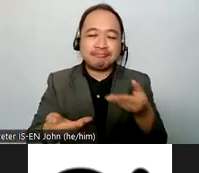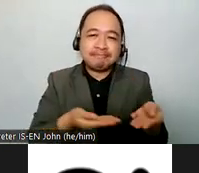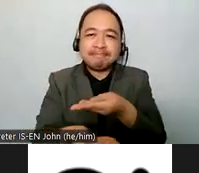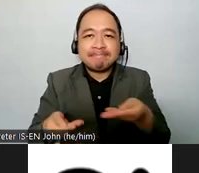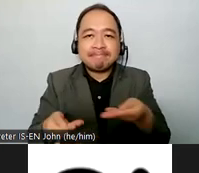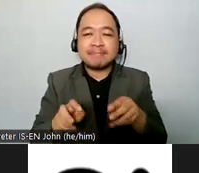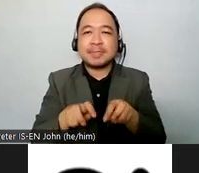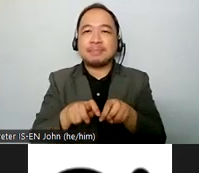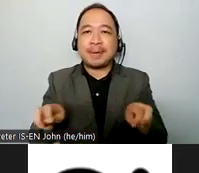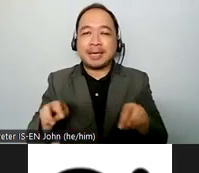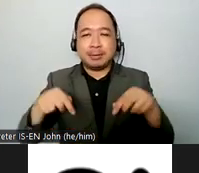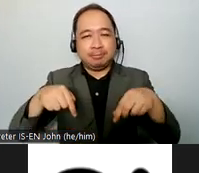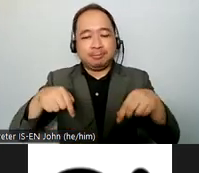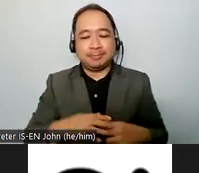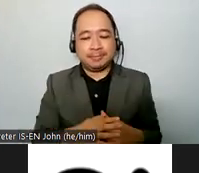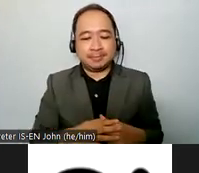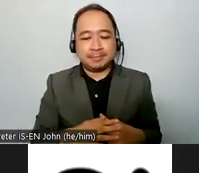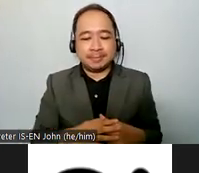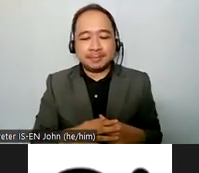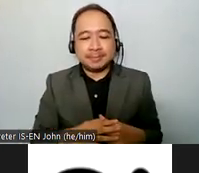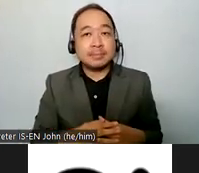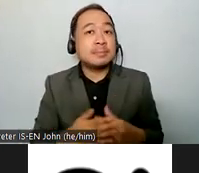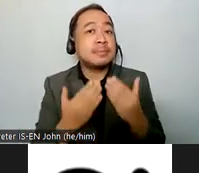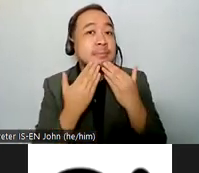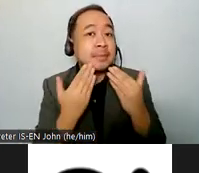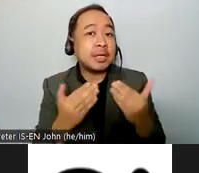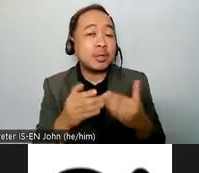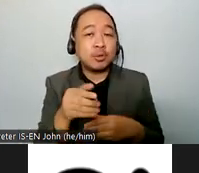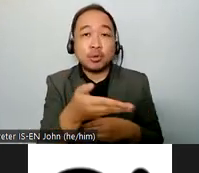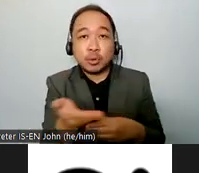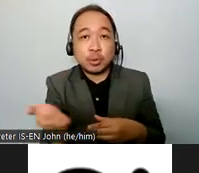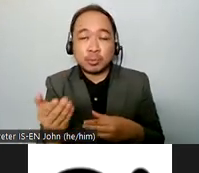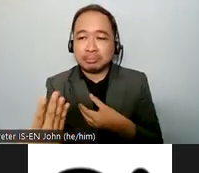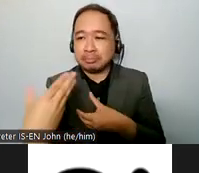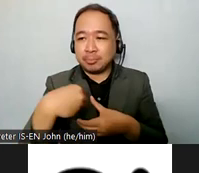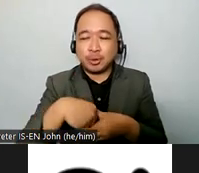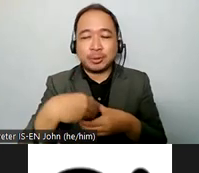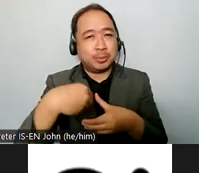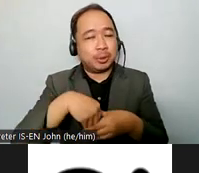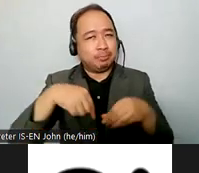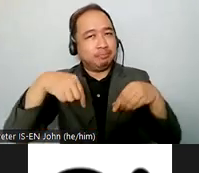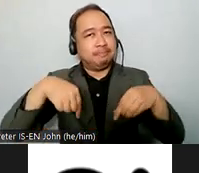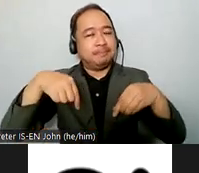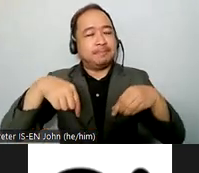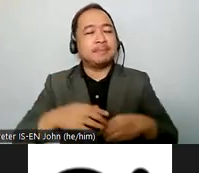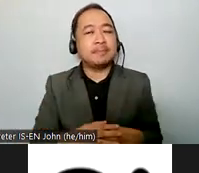all of the participants who joined today for attending this asia um the title of this panel